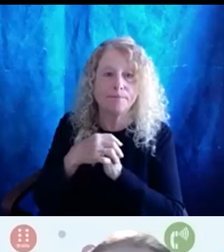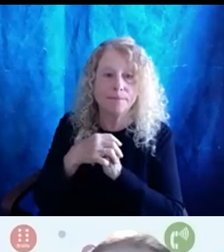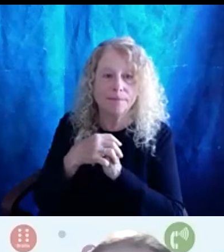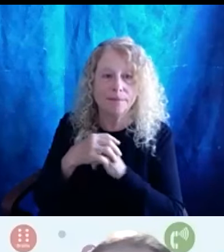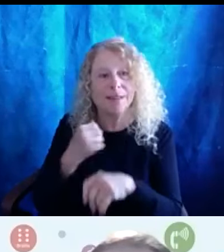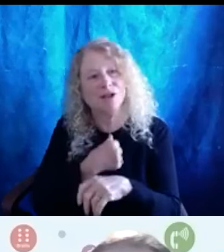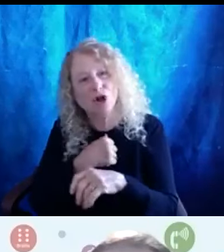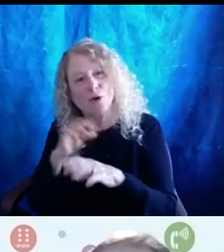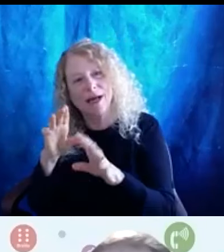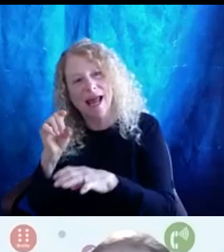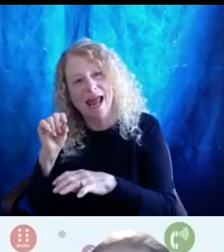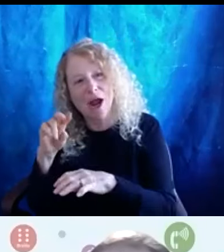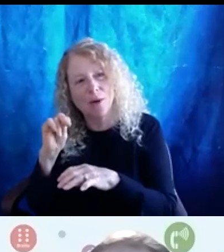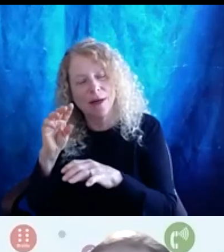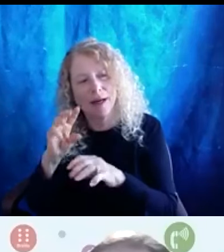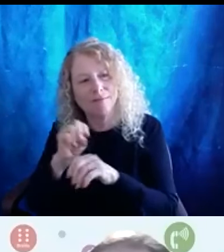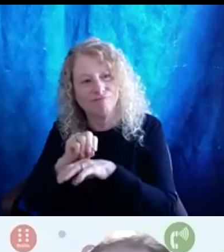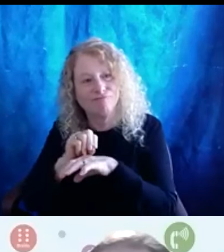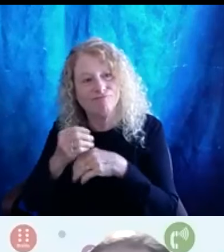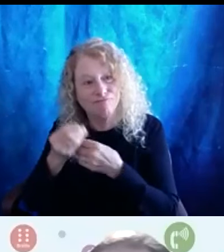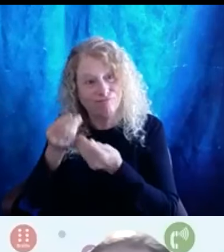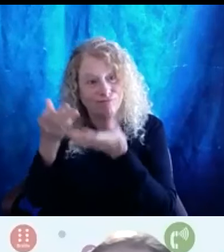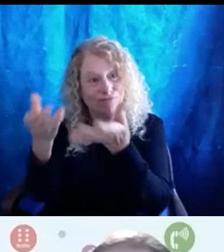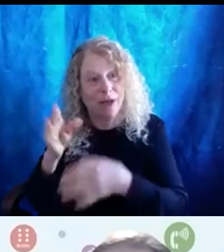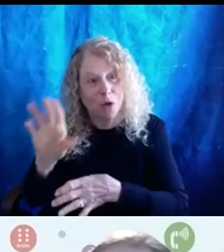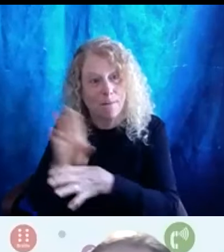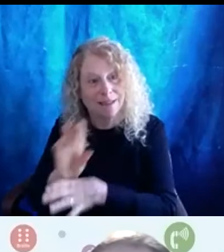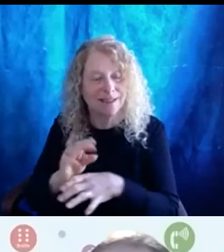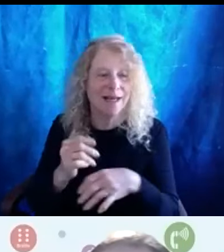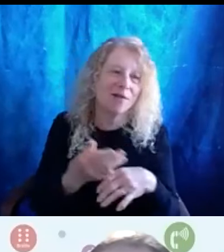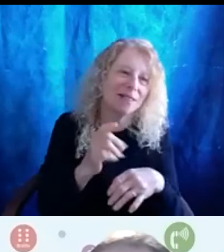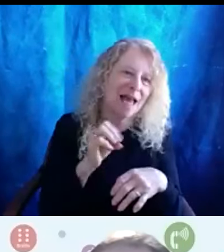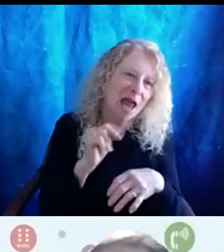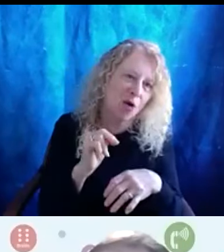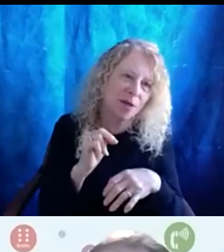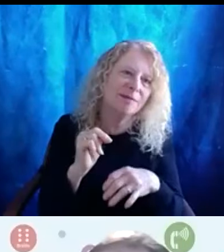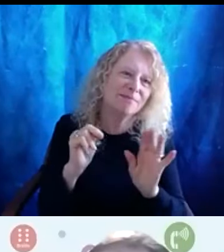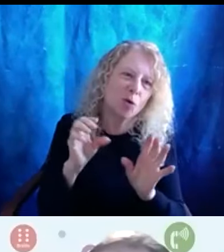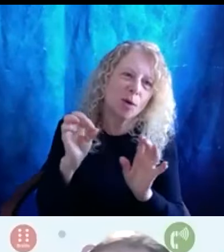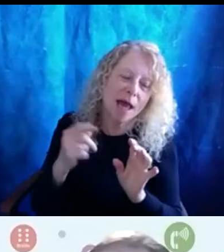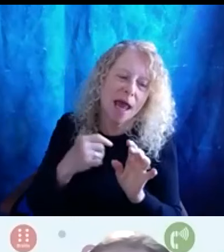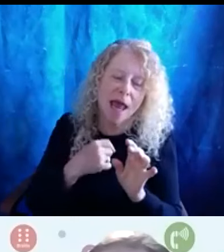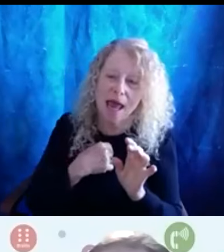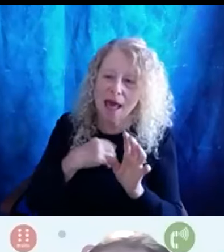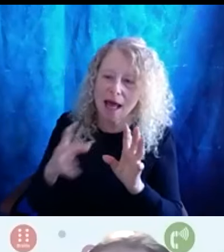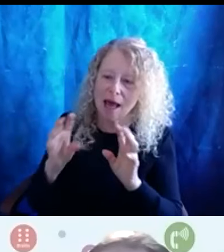I'm just putting your your business out there. This is Aaron. That's okay. I also put Uprise Collective is